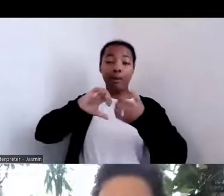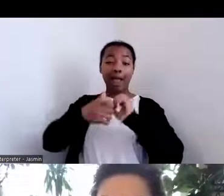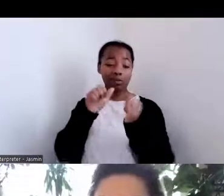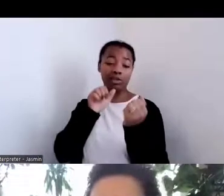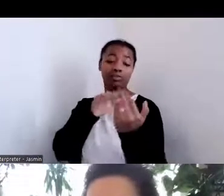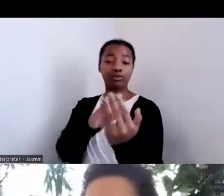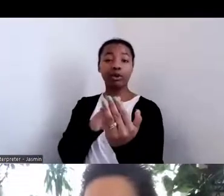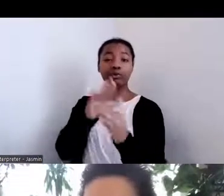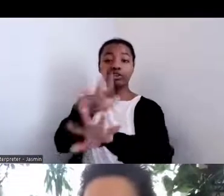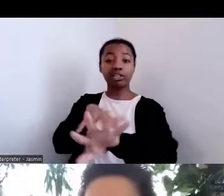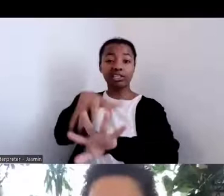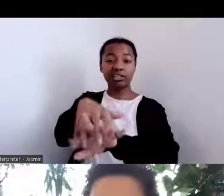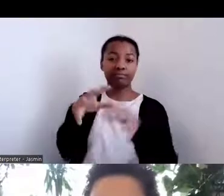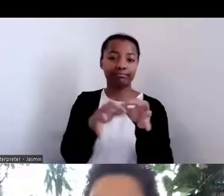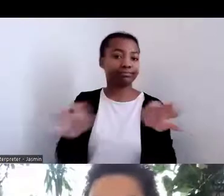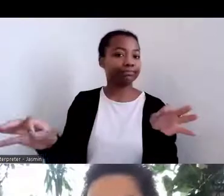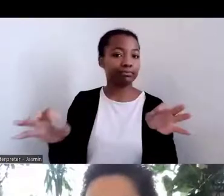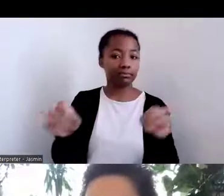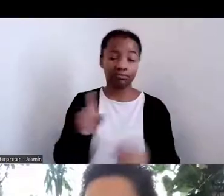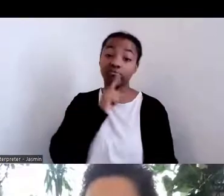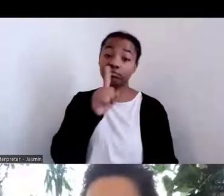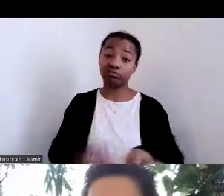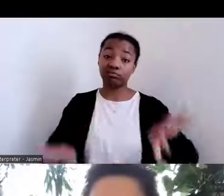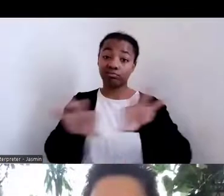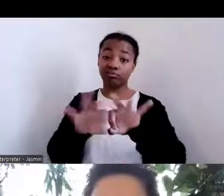we've raised over $9 million, funded over a thousand community